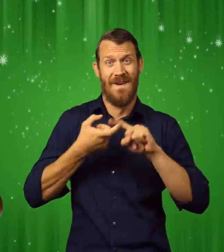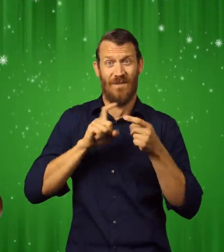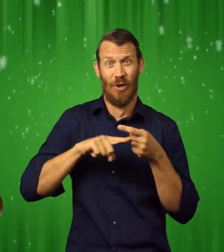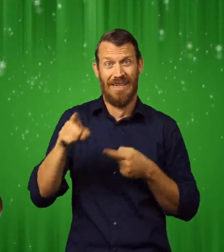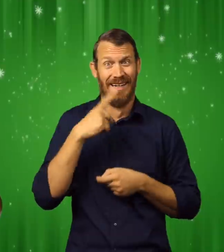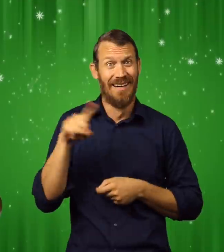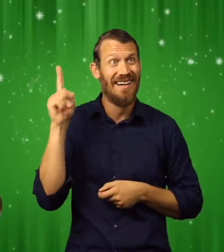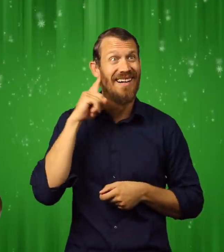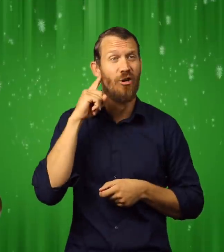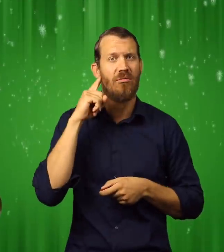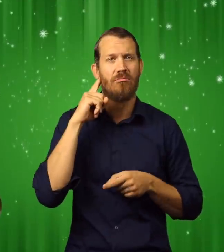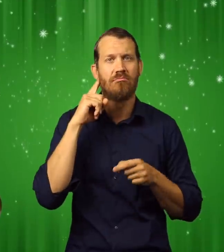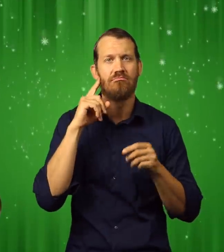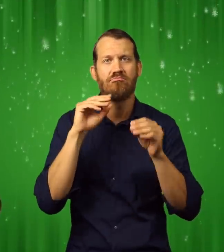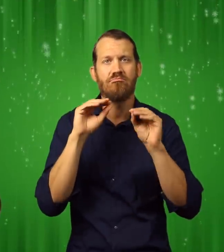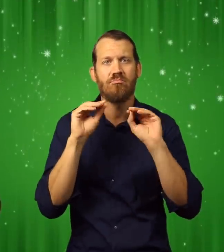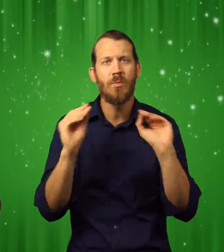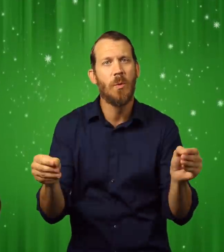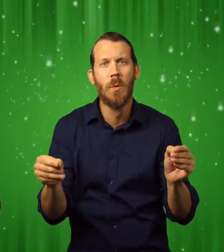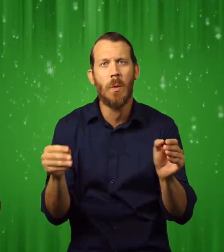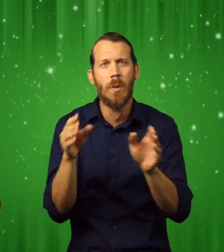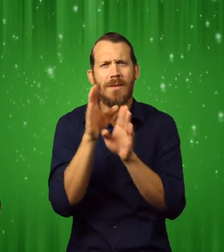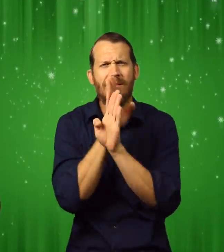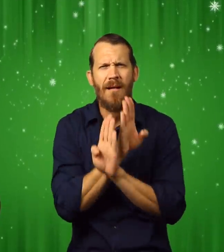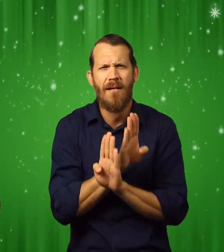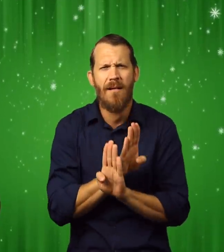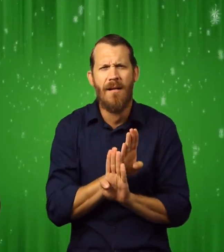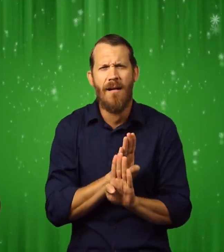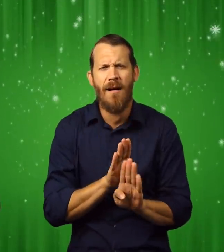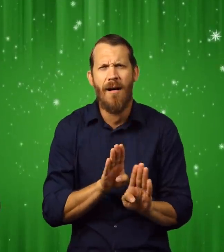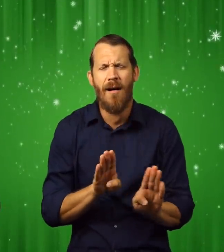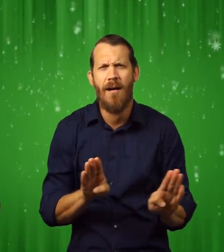but as years passed, it fell silent for all of them.